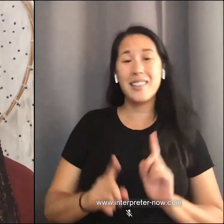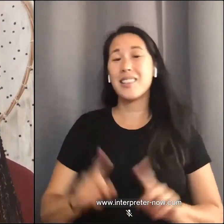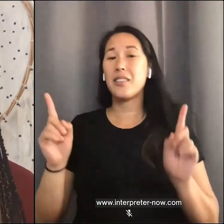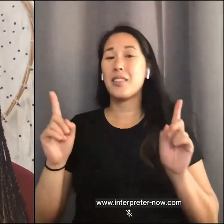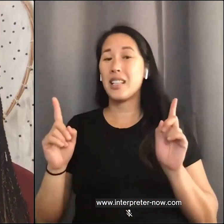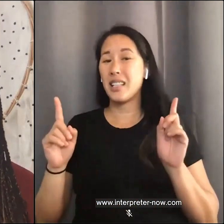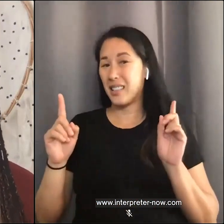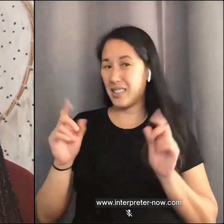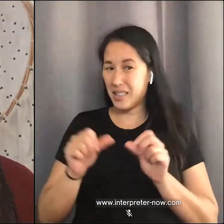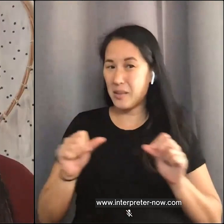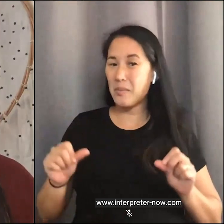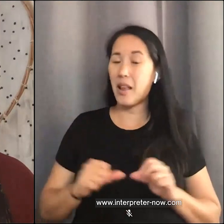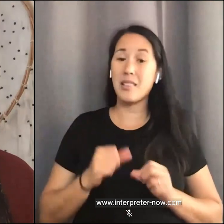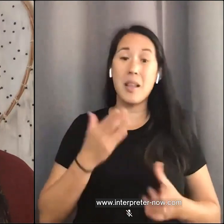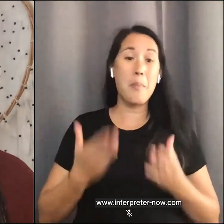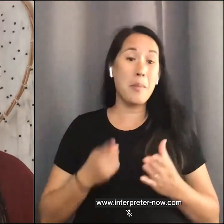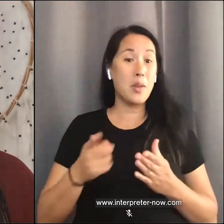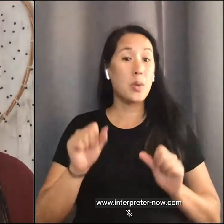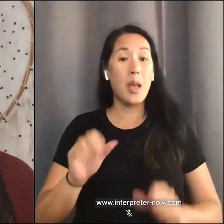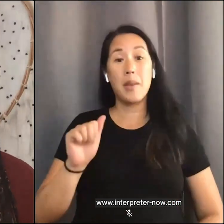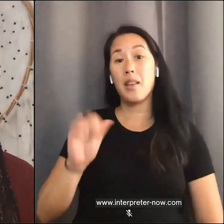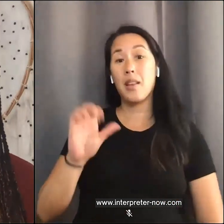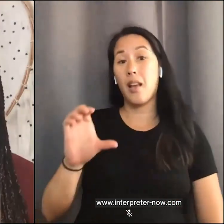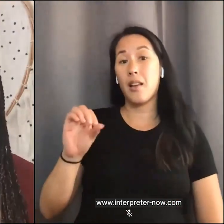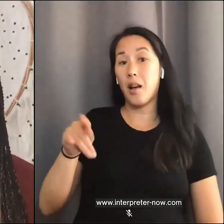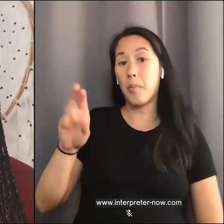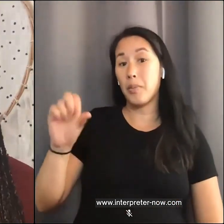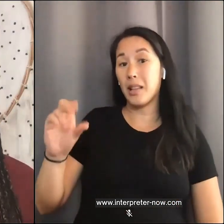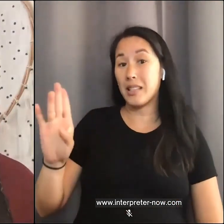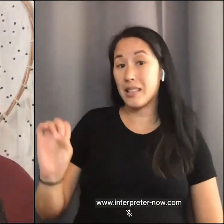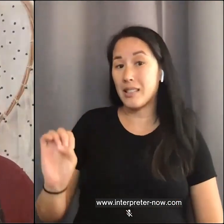can be an accomplice: a person who actively helps for this cause. Which is a beautiful